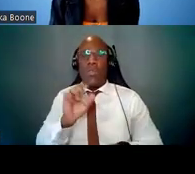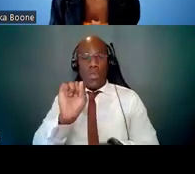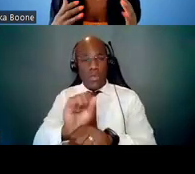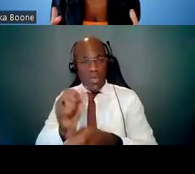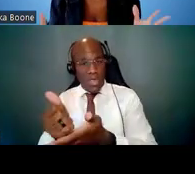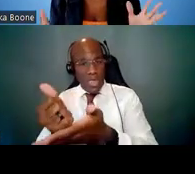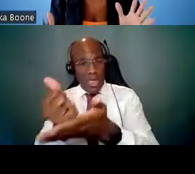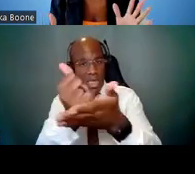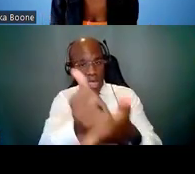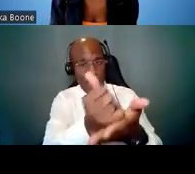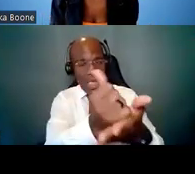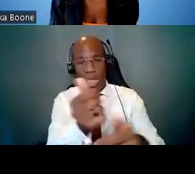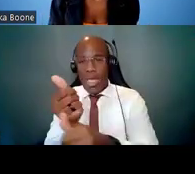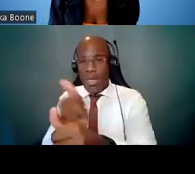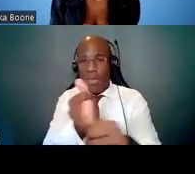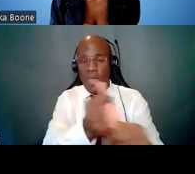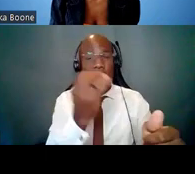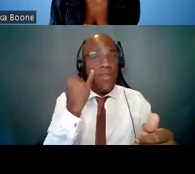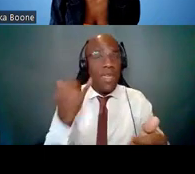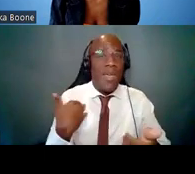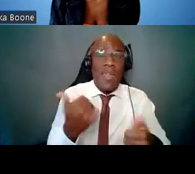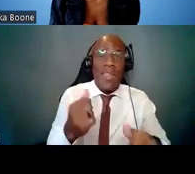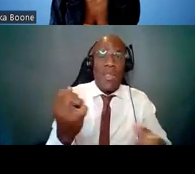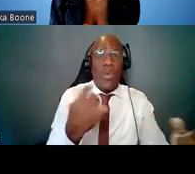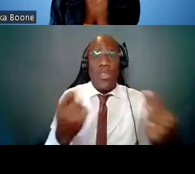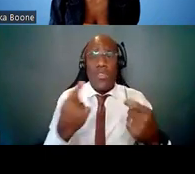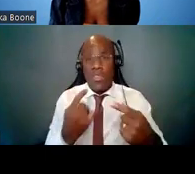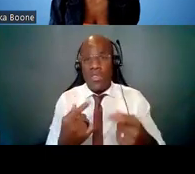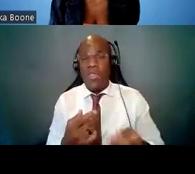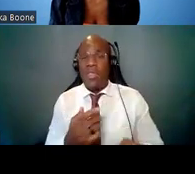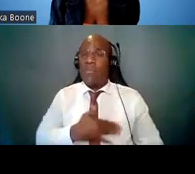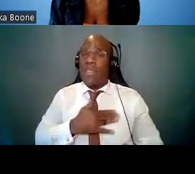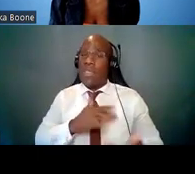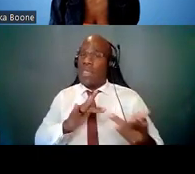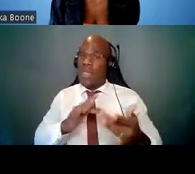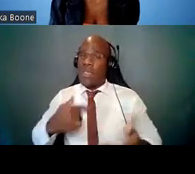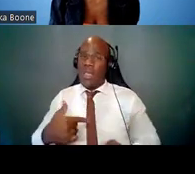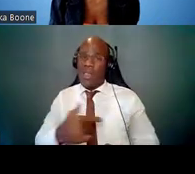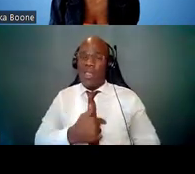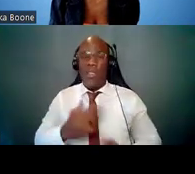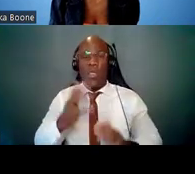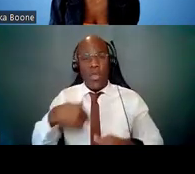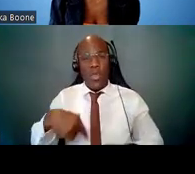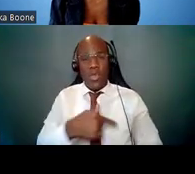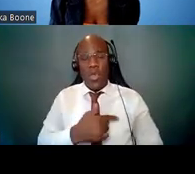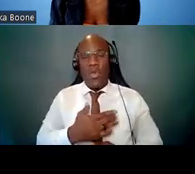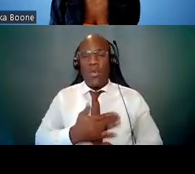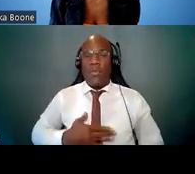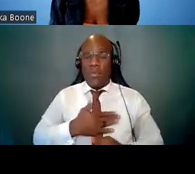I hope that you have found this webinar today to be useful. And with that, I will say thank you, and good afternoon.